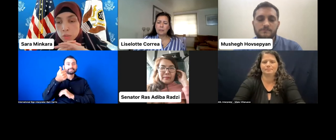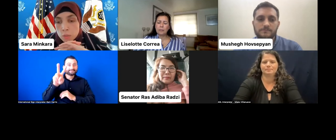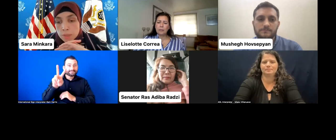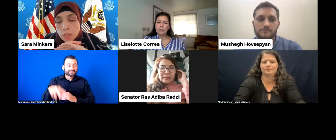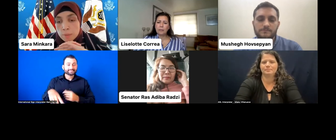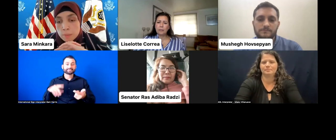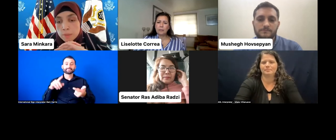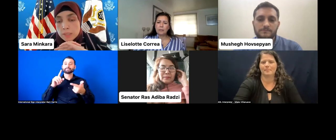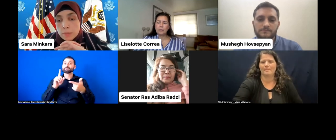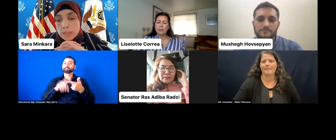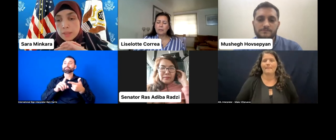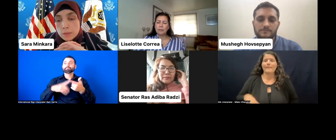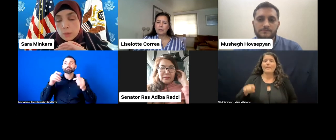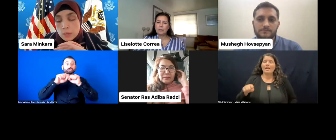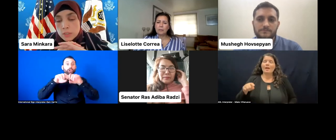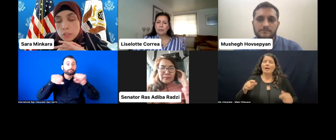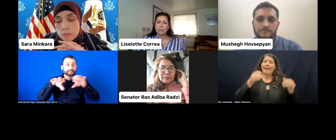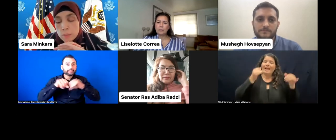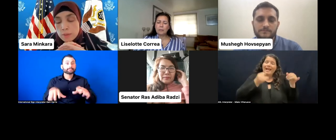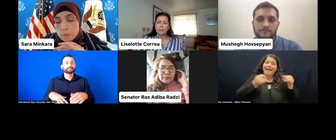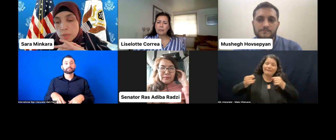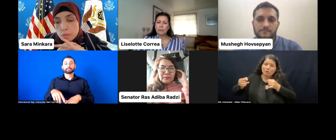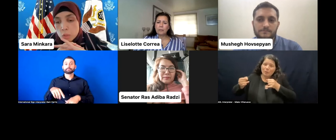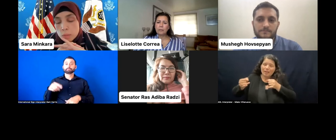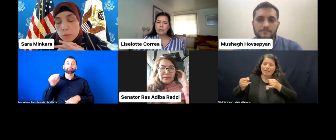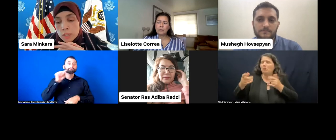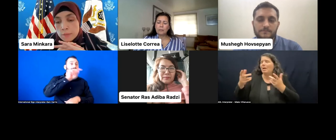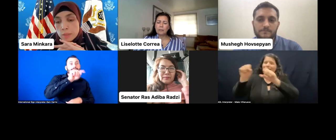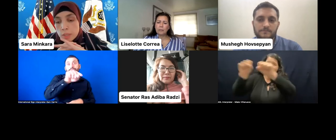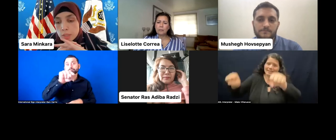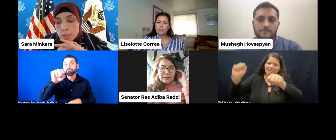I'm not talking about from a systemic level or organization level, but even from an individual community level--